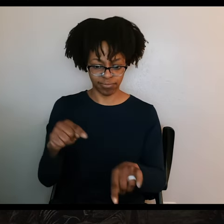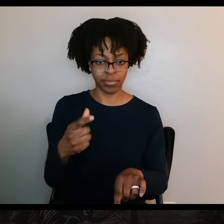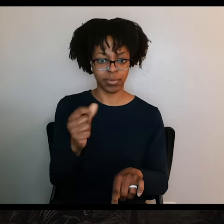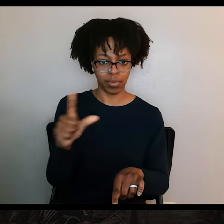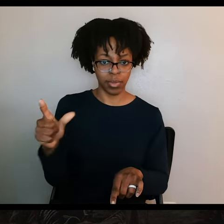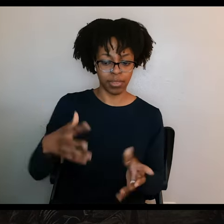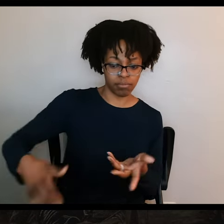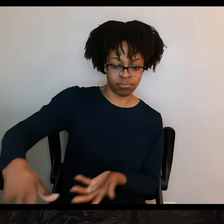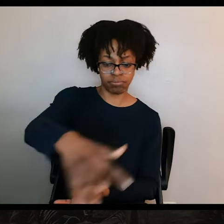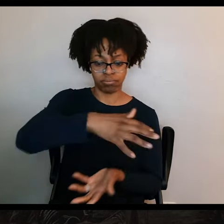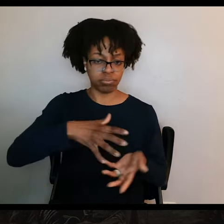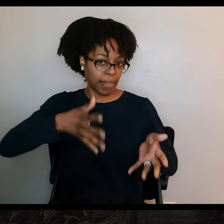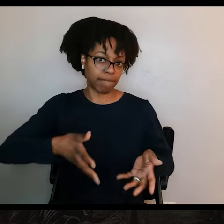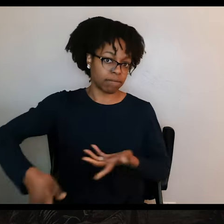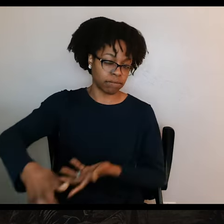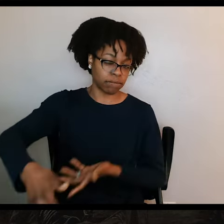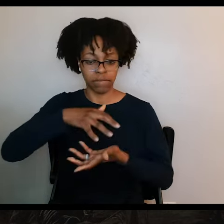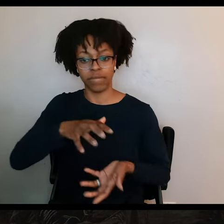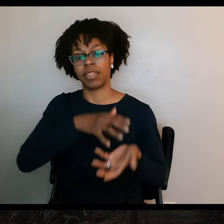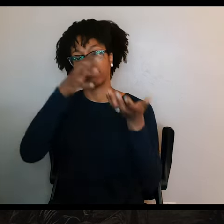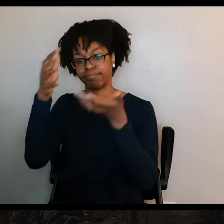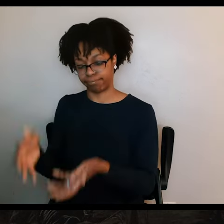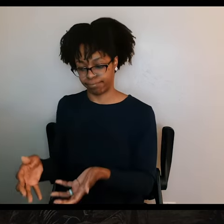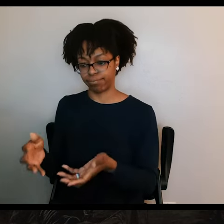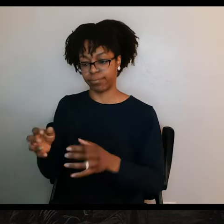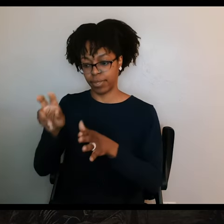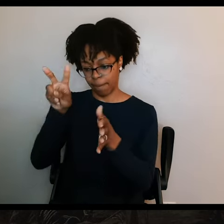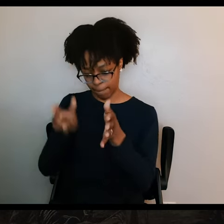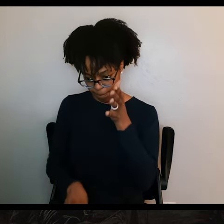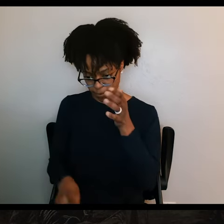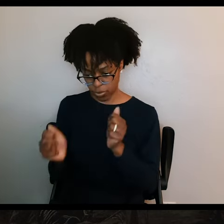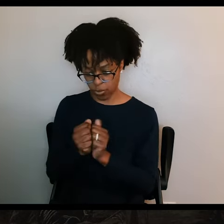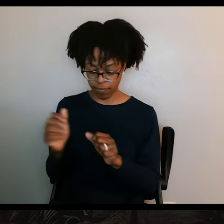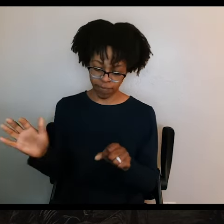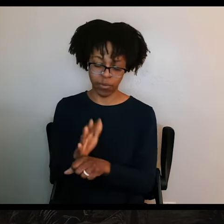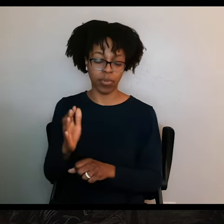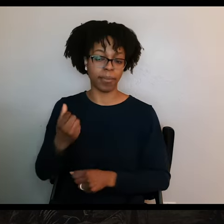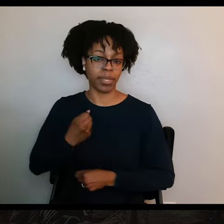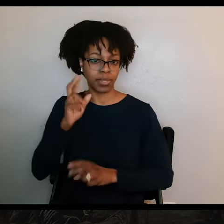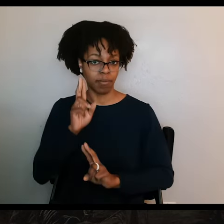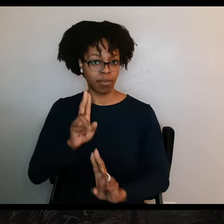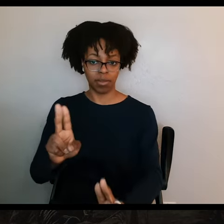and brought them here, where they buried them with full military honors. And then there was really nothing to mark this spot,